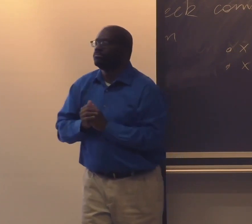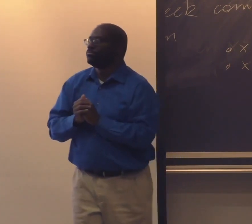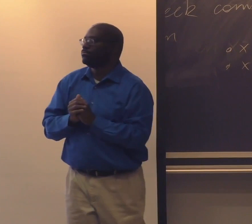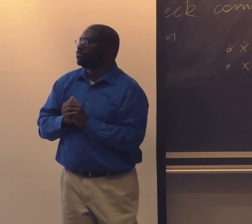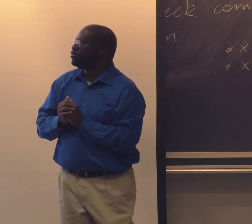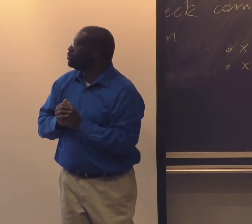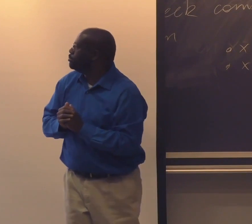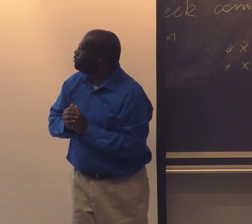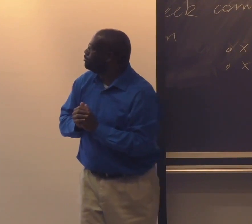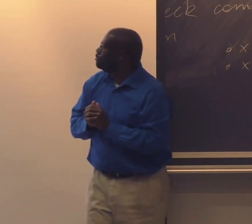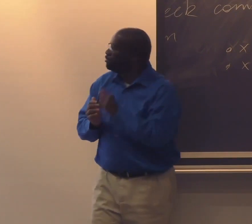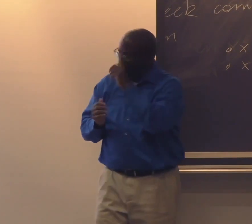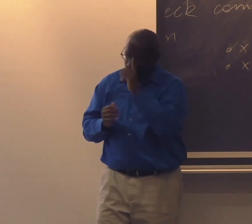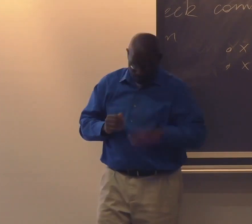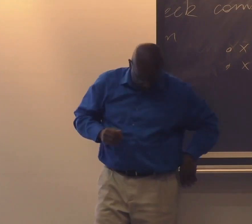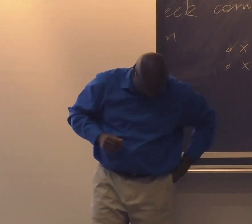because of how they expressed themselves.